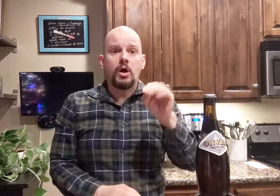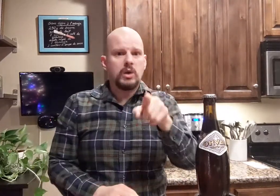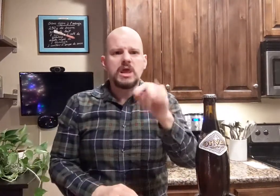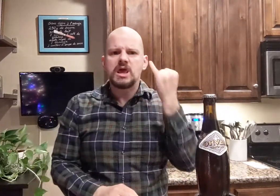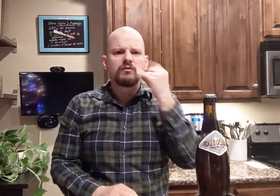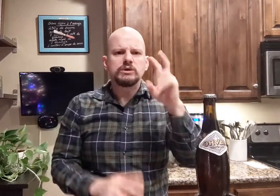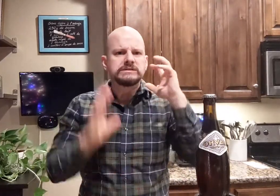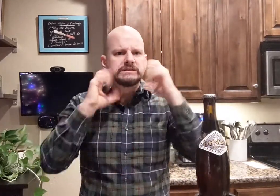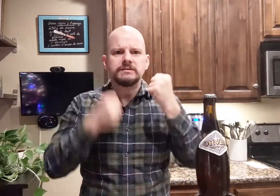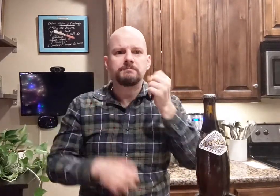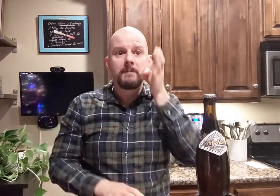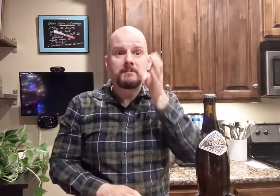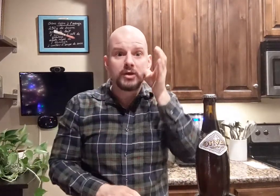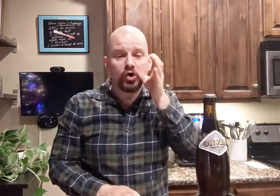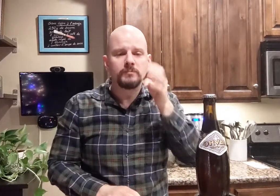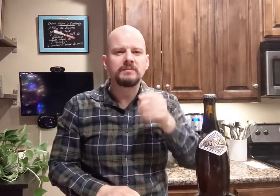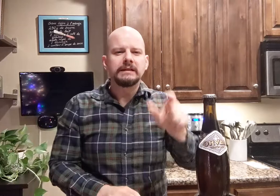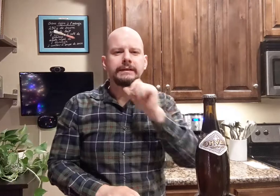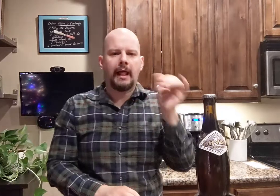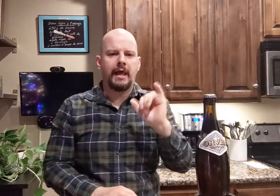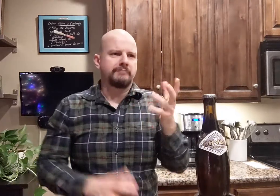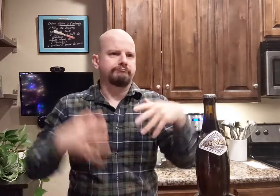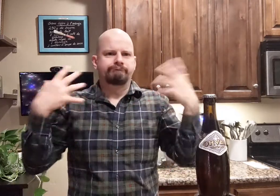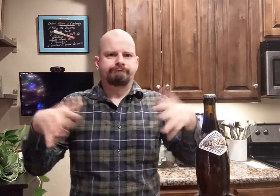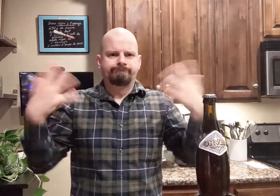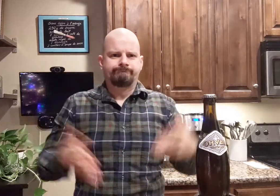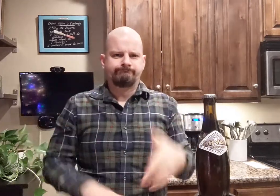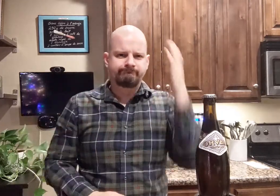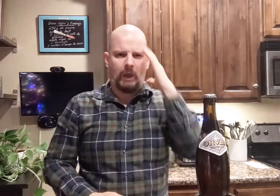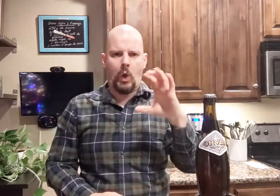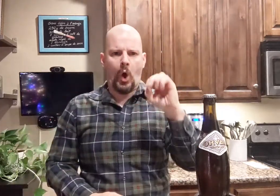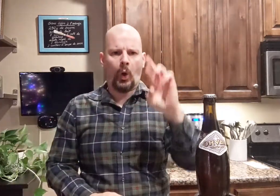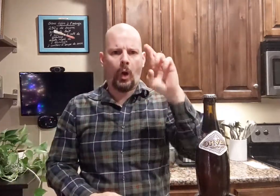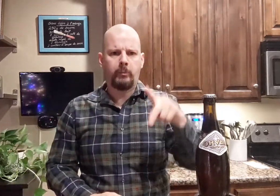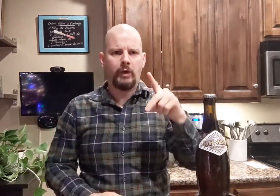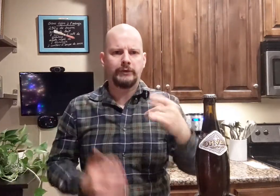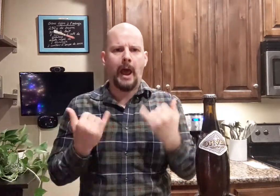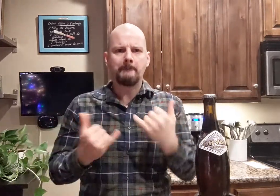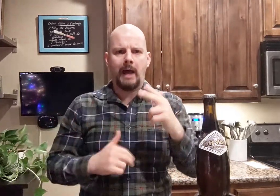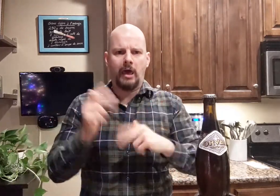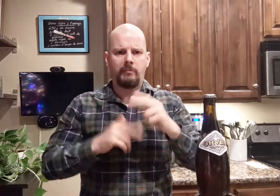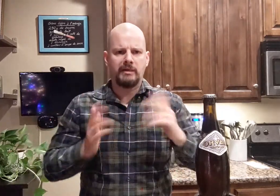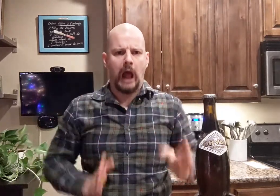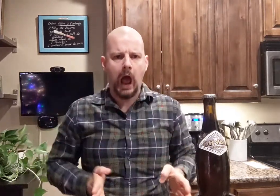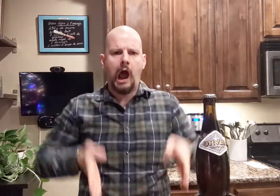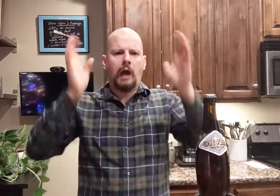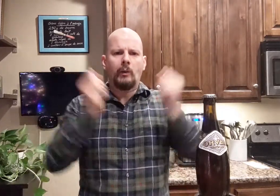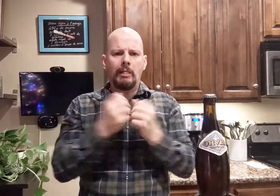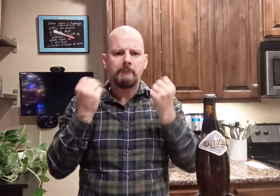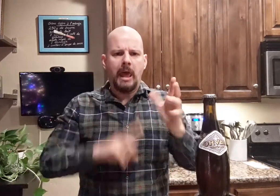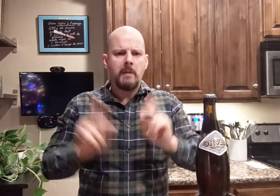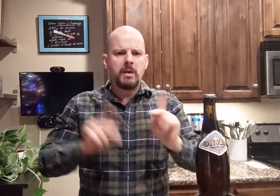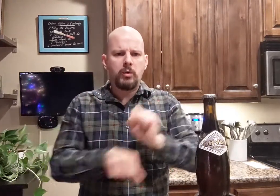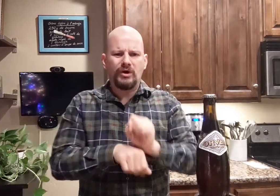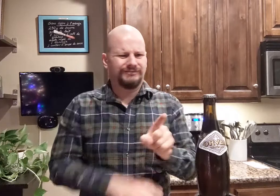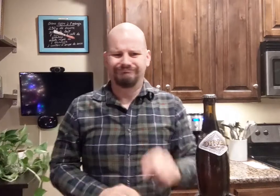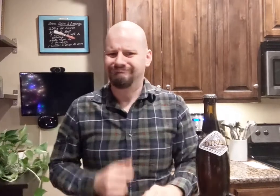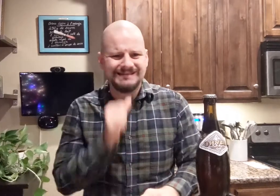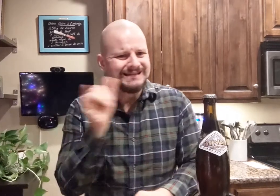So if you're a fan of such beers -- Not like a modern and tall corporate building with many people working there.